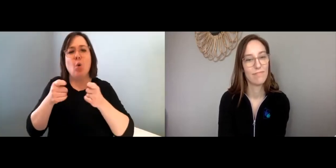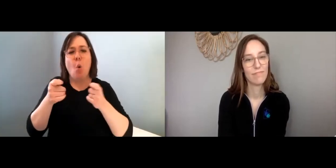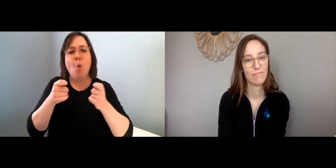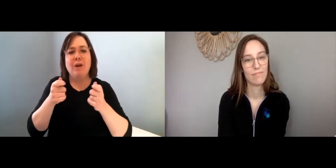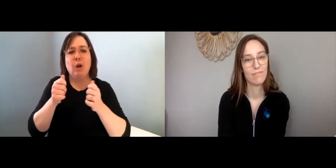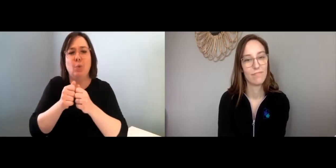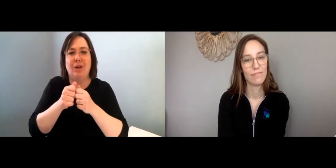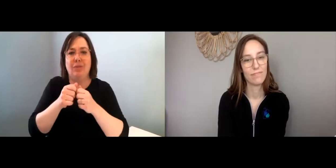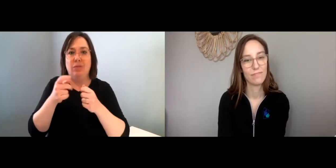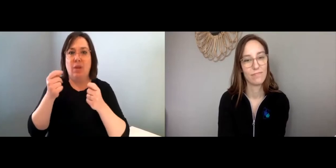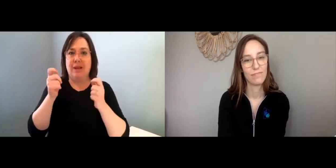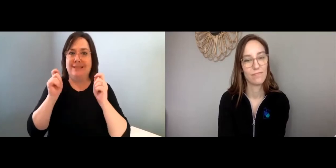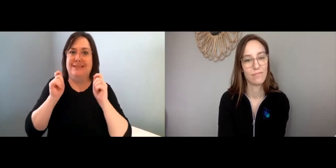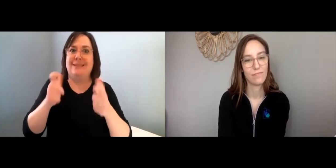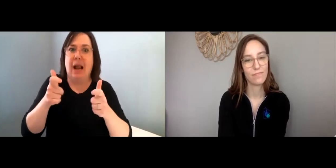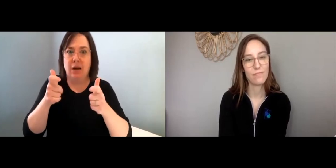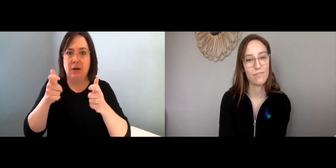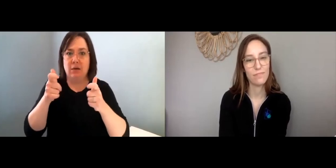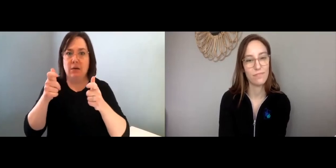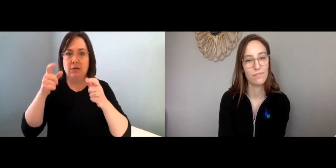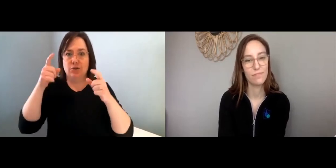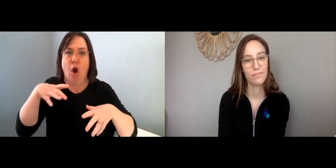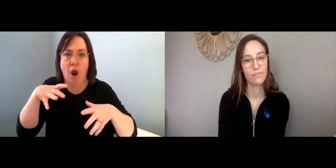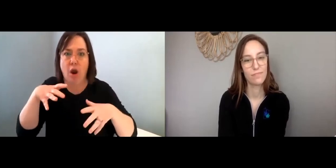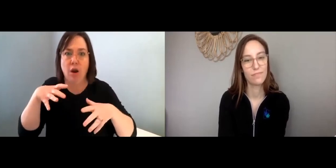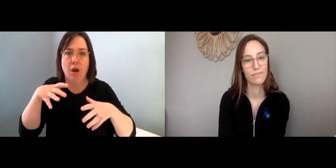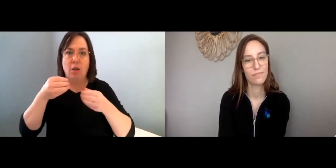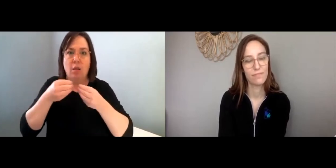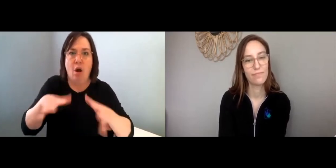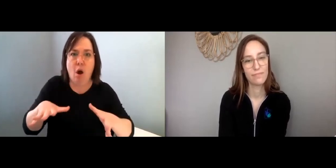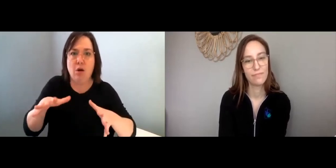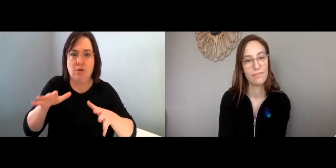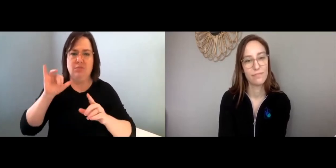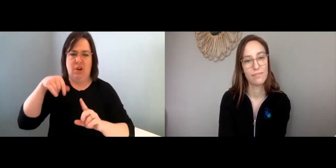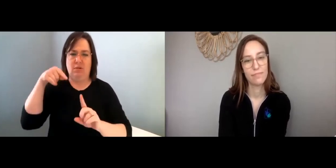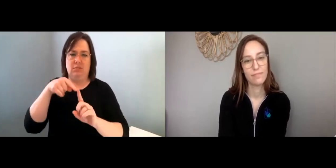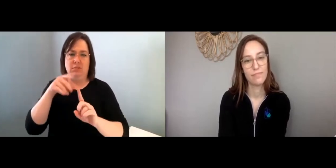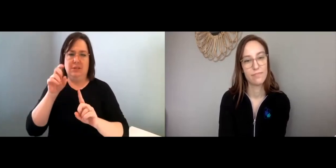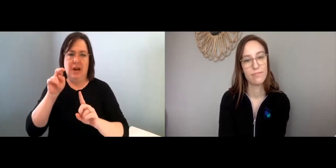It’s a way of coping with a sudden shock or loss.